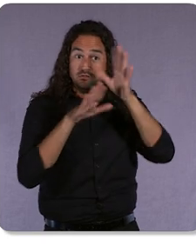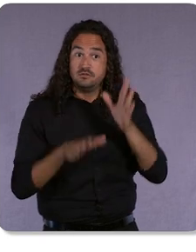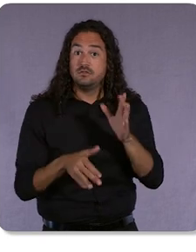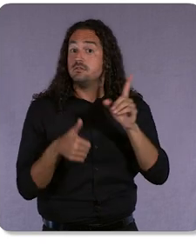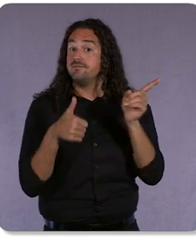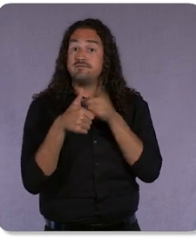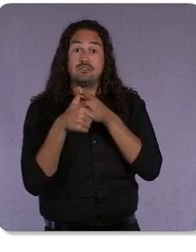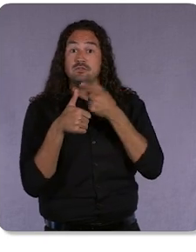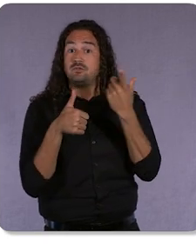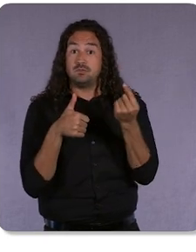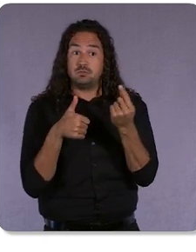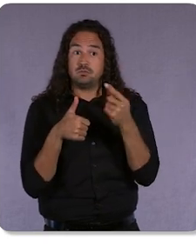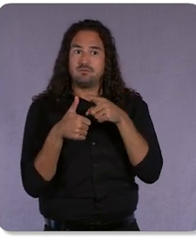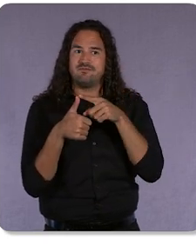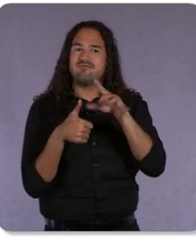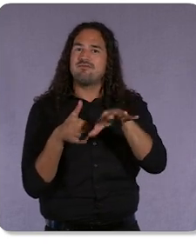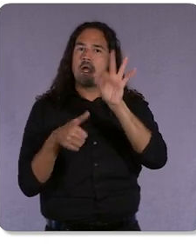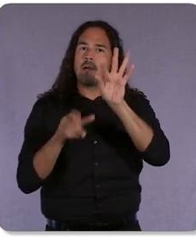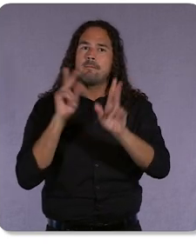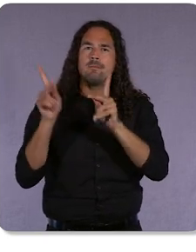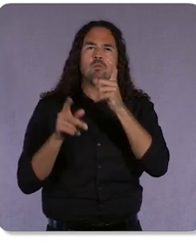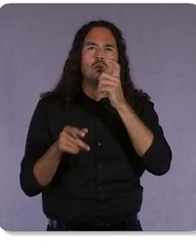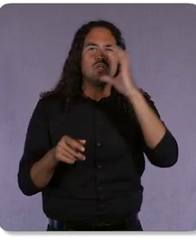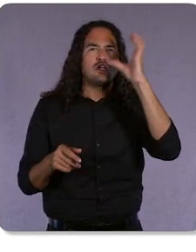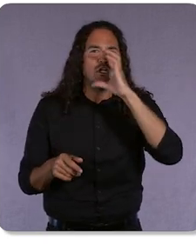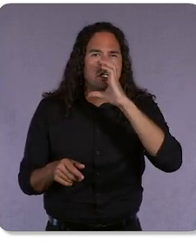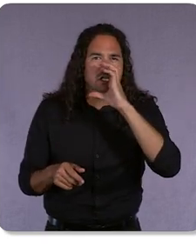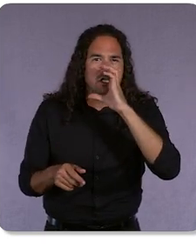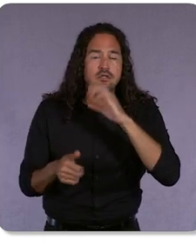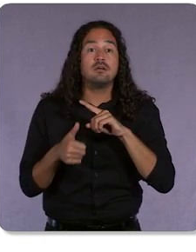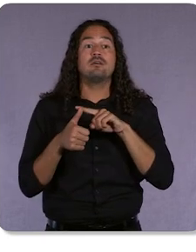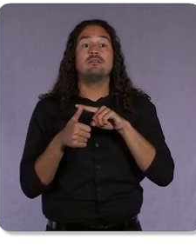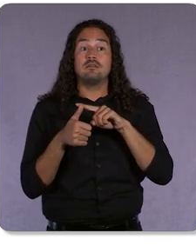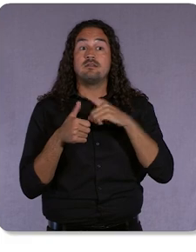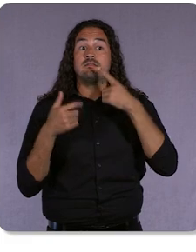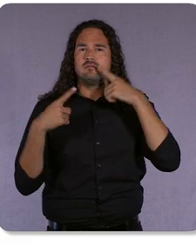But once you do that, then how do you scale it in a cost effective way? Not every client